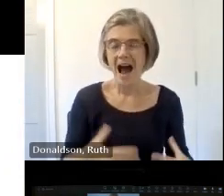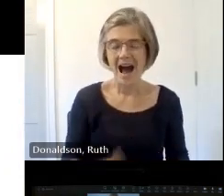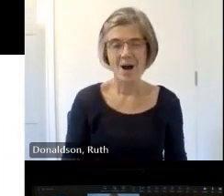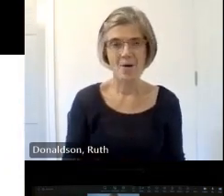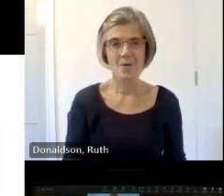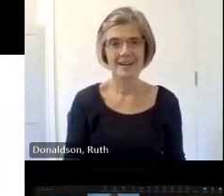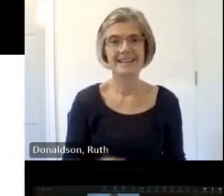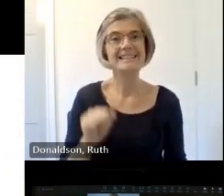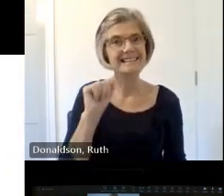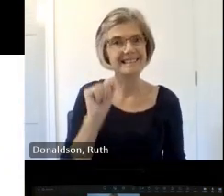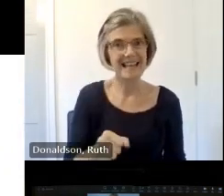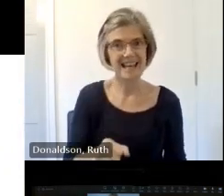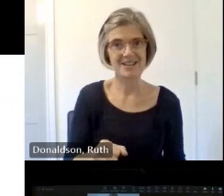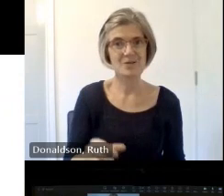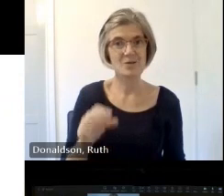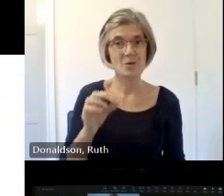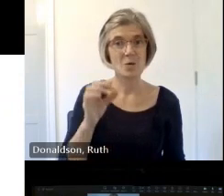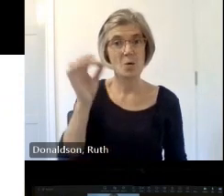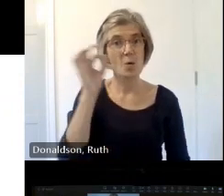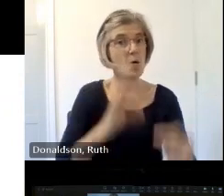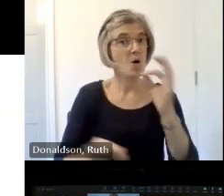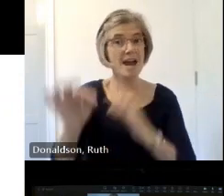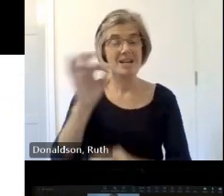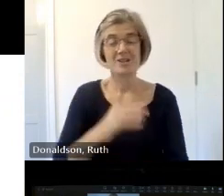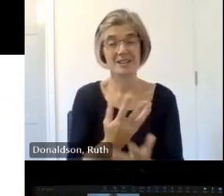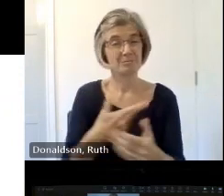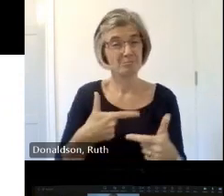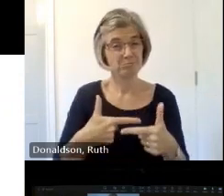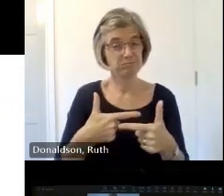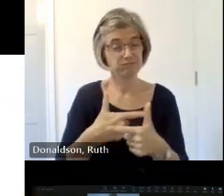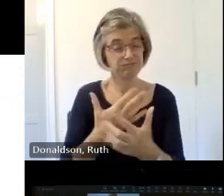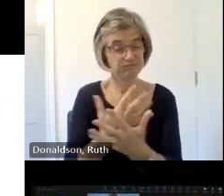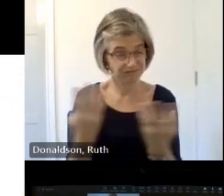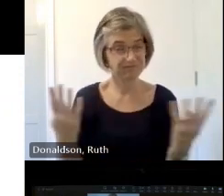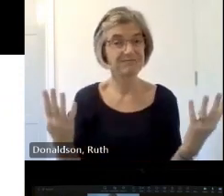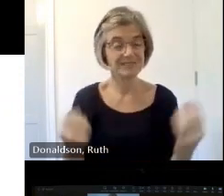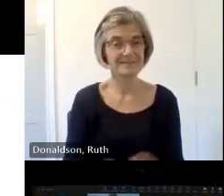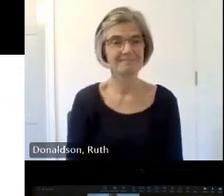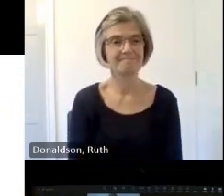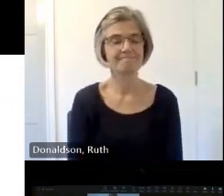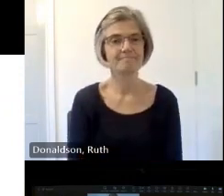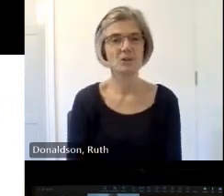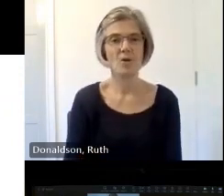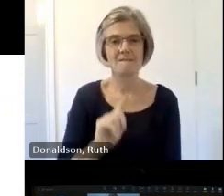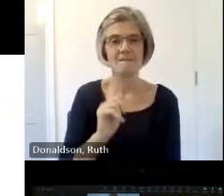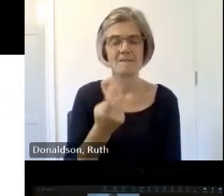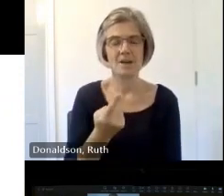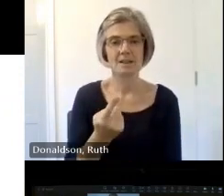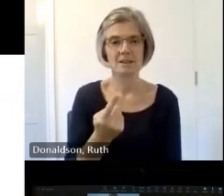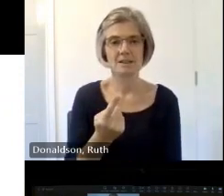lots of questions okay um well first of all do we have any live questions does